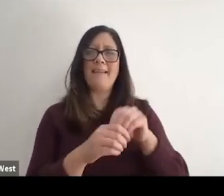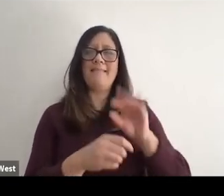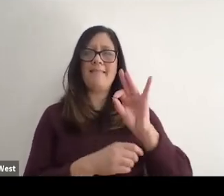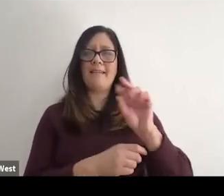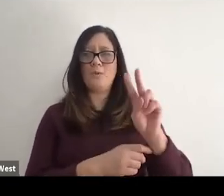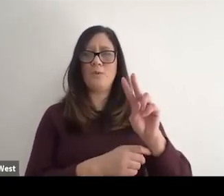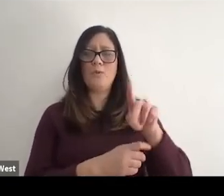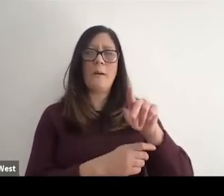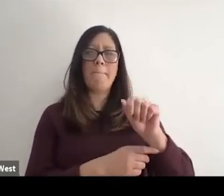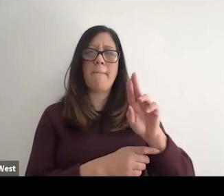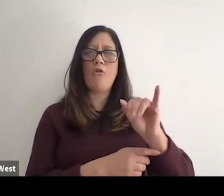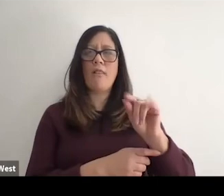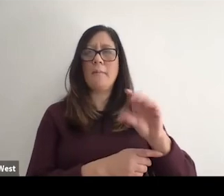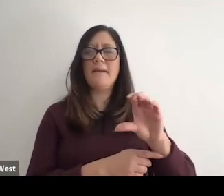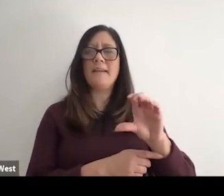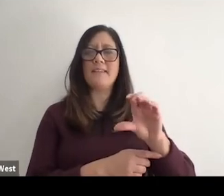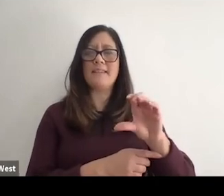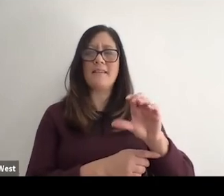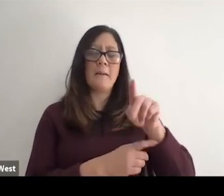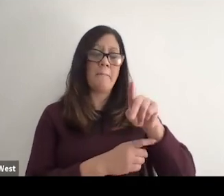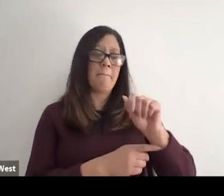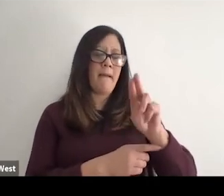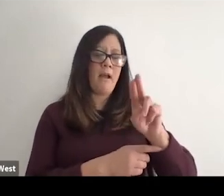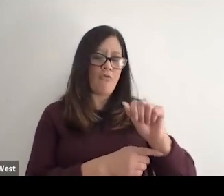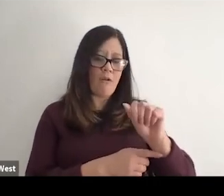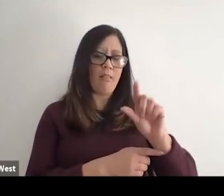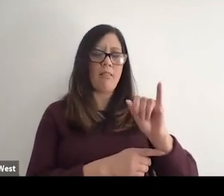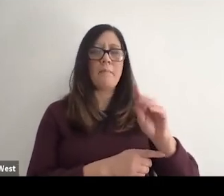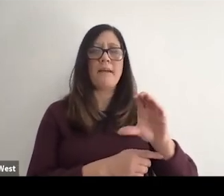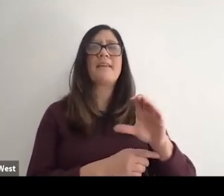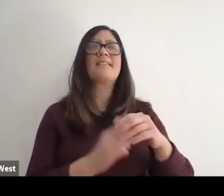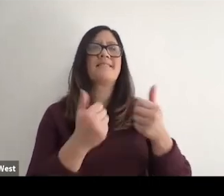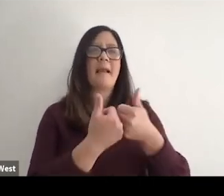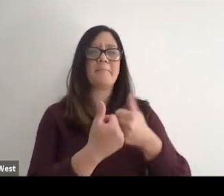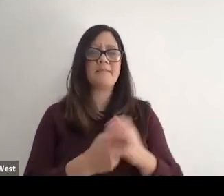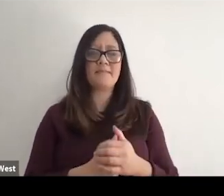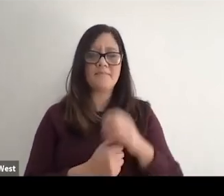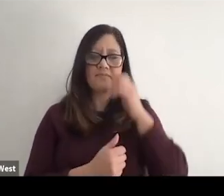Games Paralympic Games. And so I I know we we've met many times over the years.